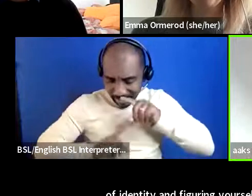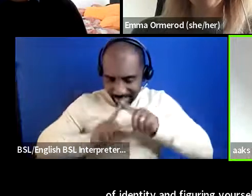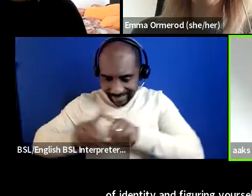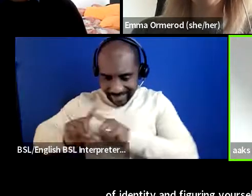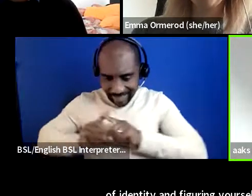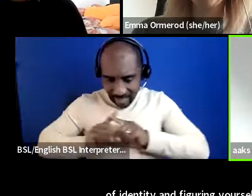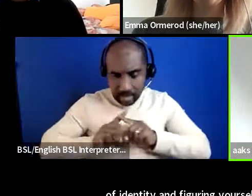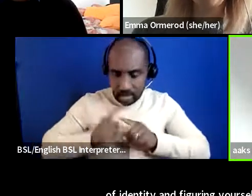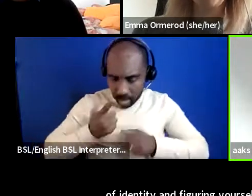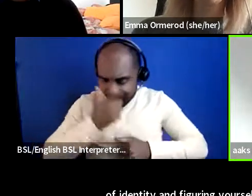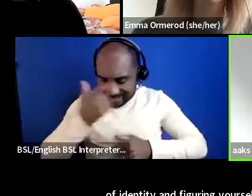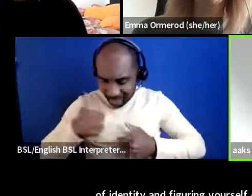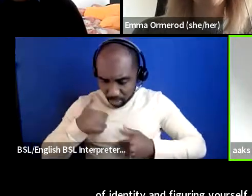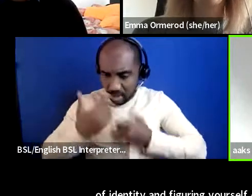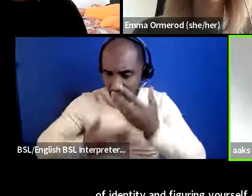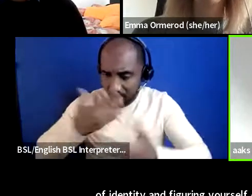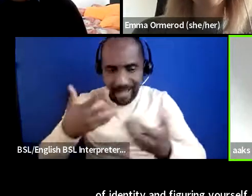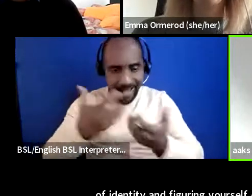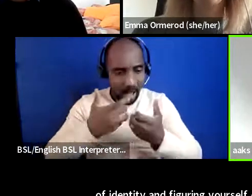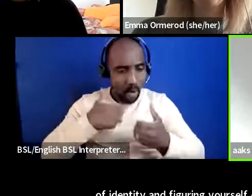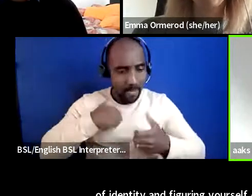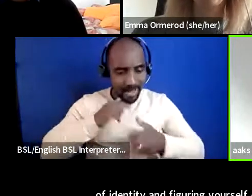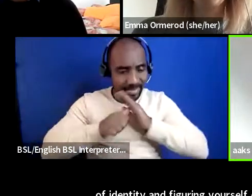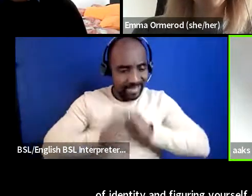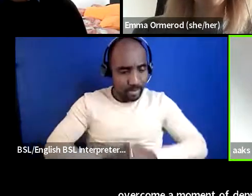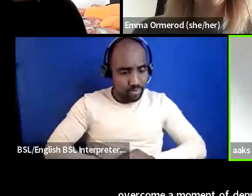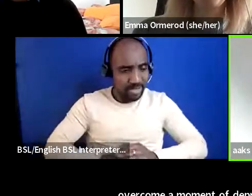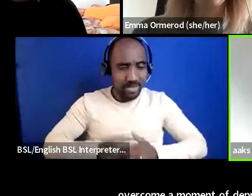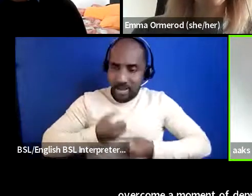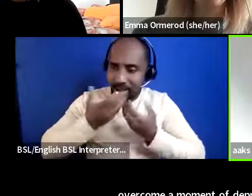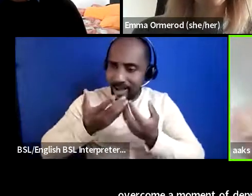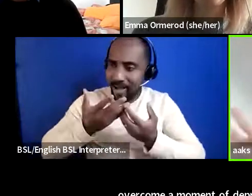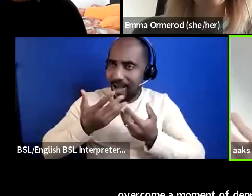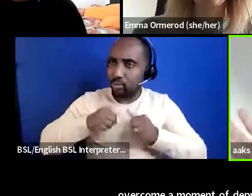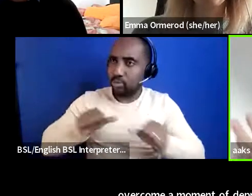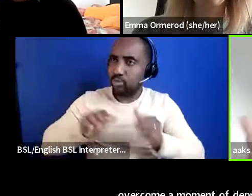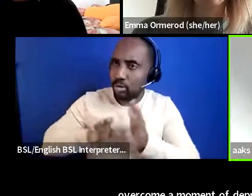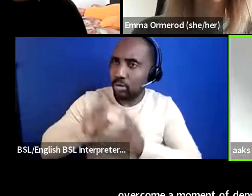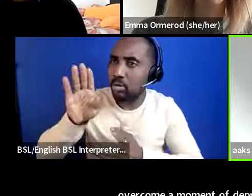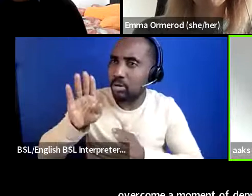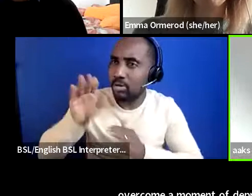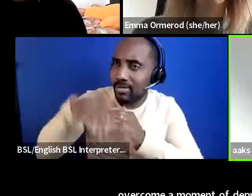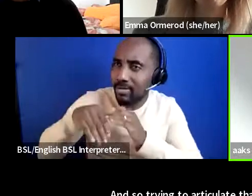moment of depression in your life and so trying to articulate that to a funder well it's either like